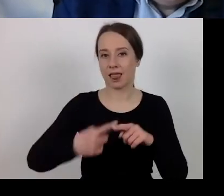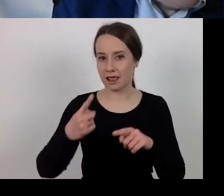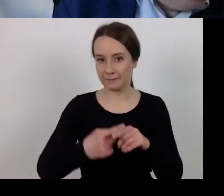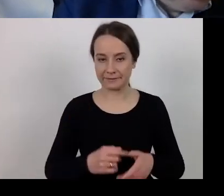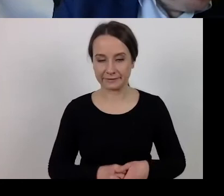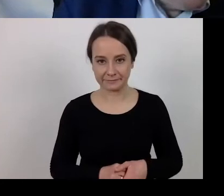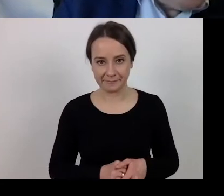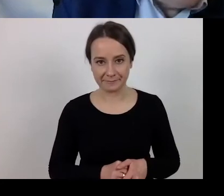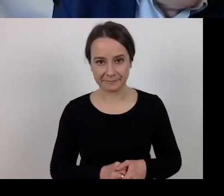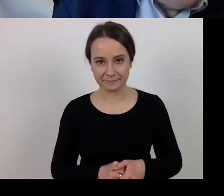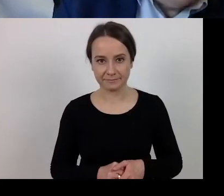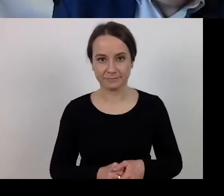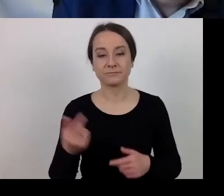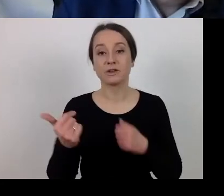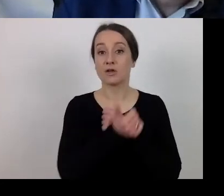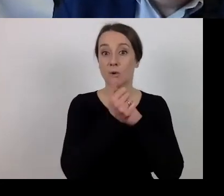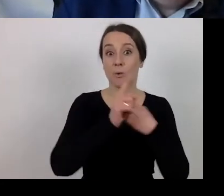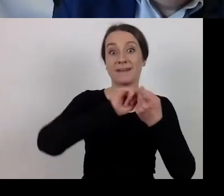and to detailed description.